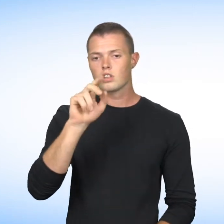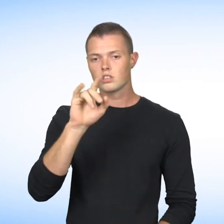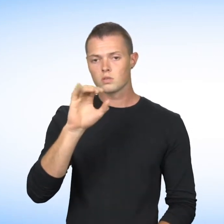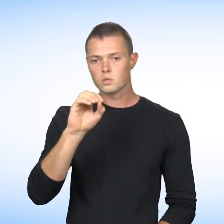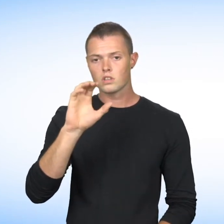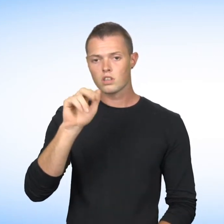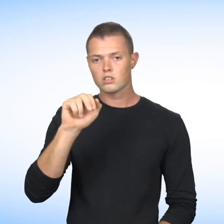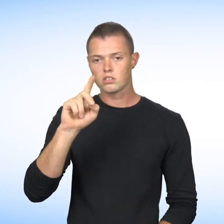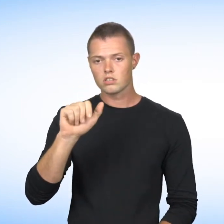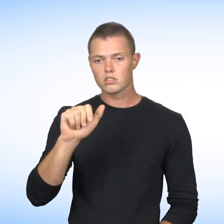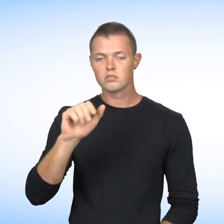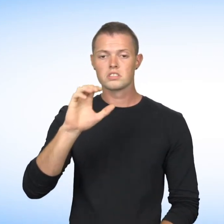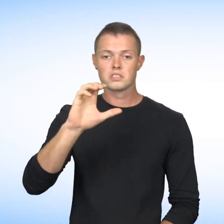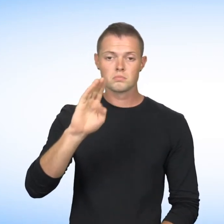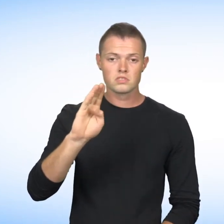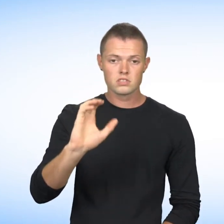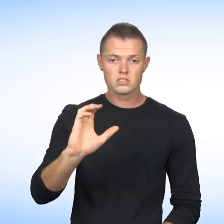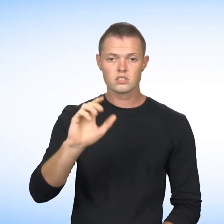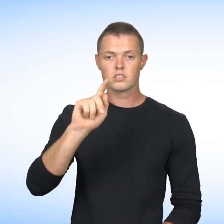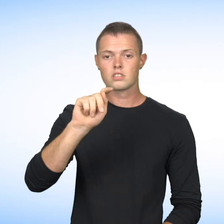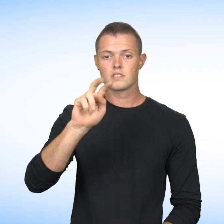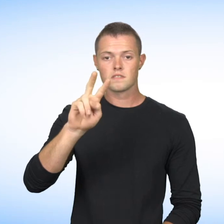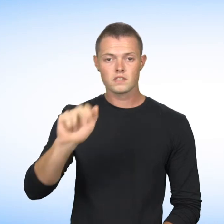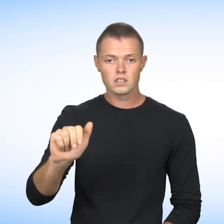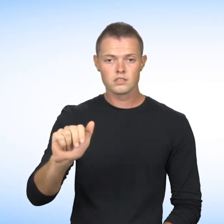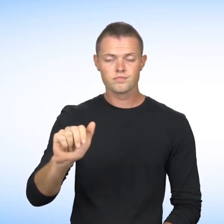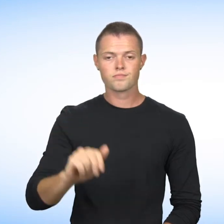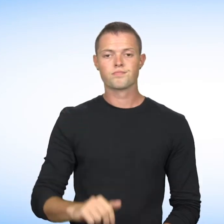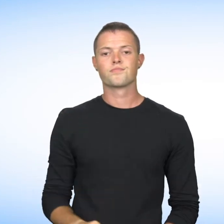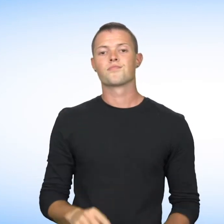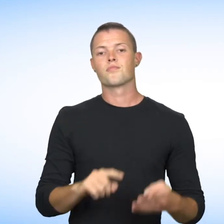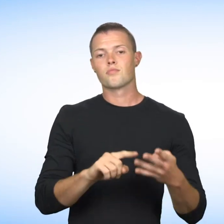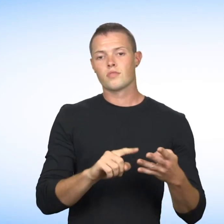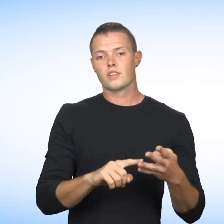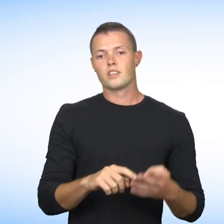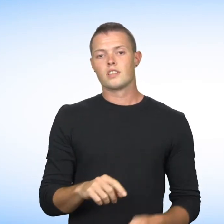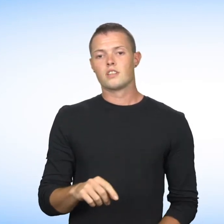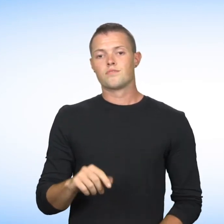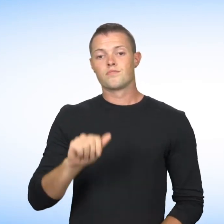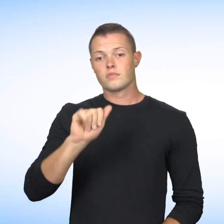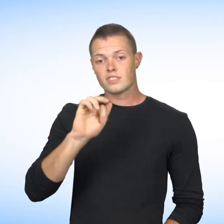as Radio-Canada (CBC) and TVA